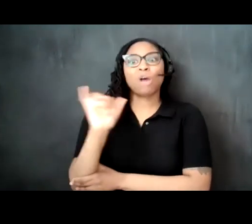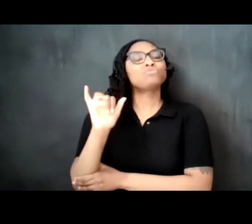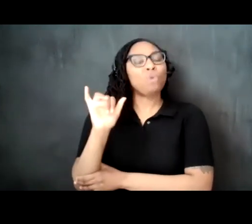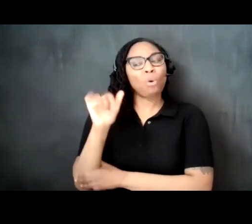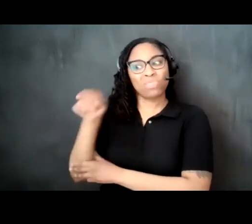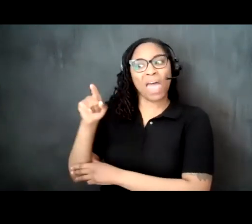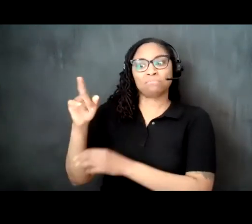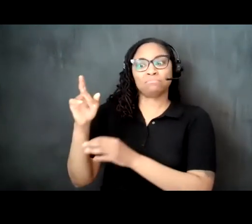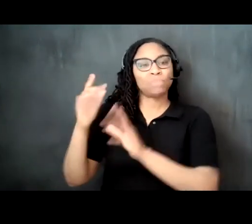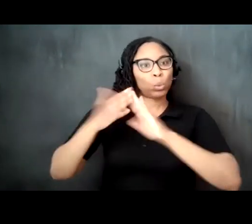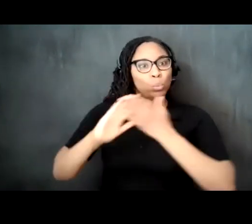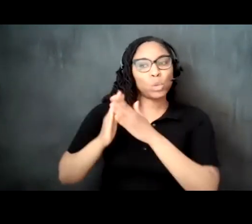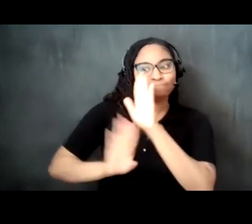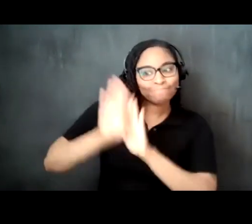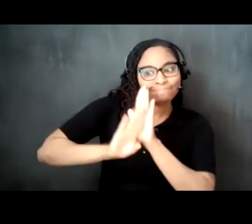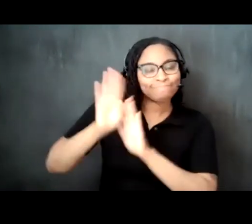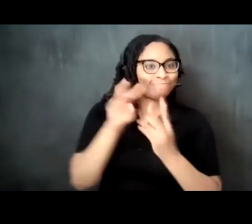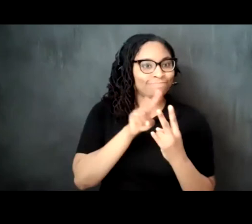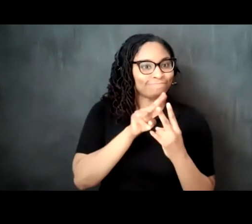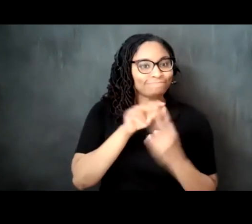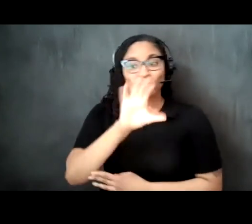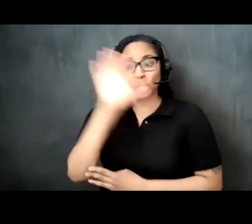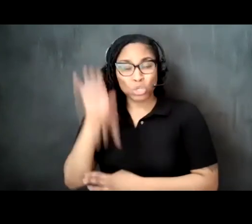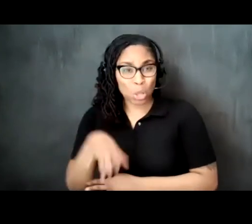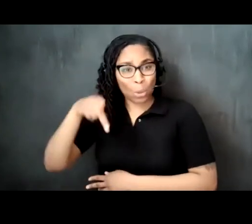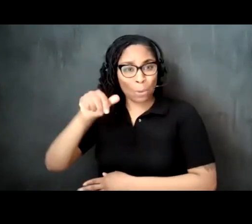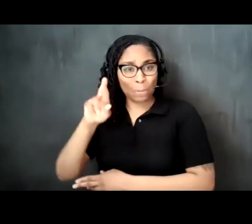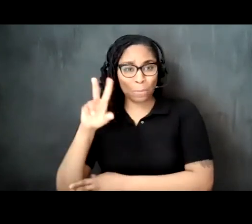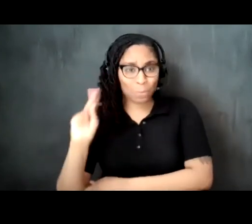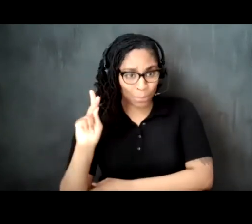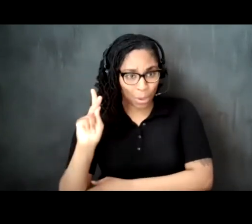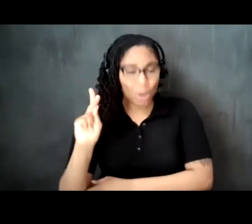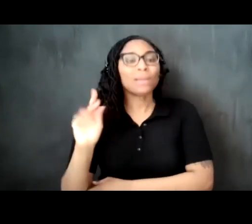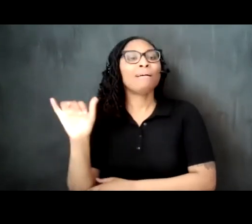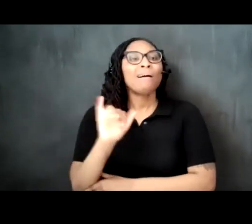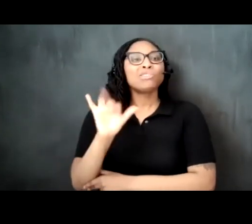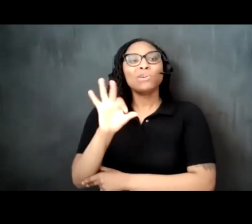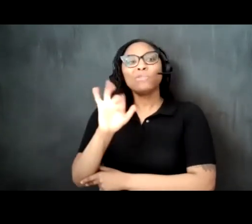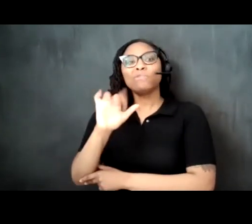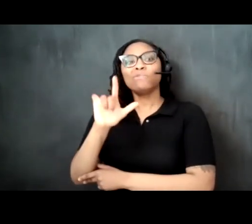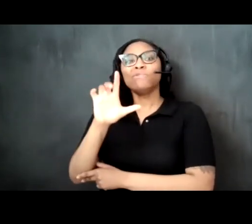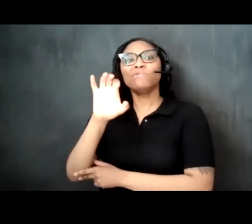development partnership chicago park district and field museum she has received her visual